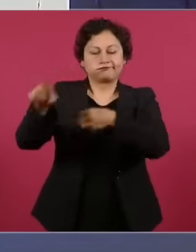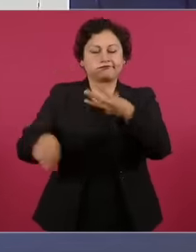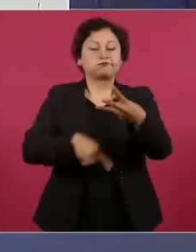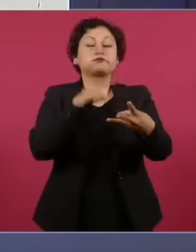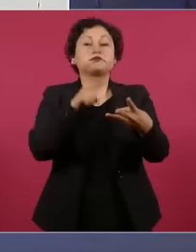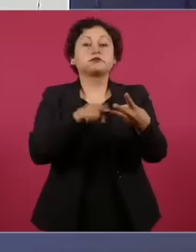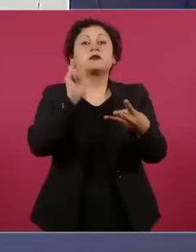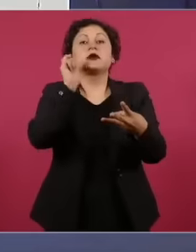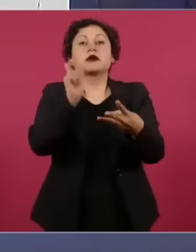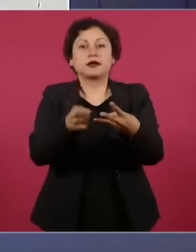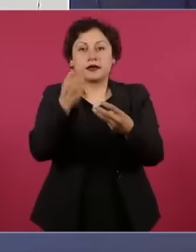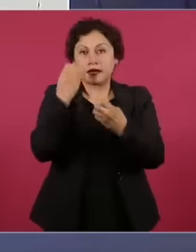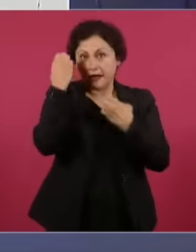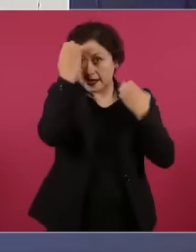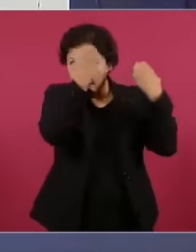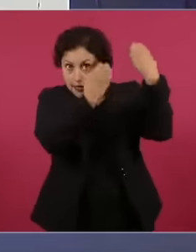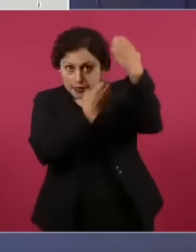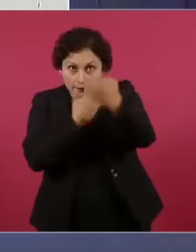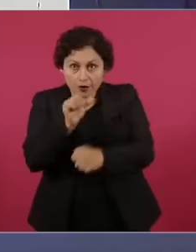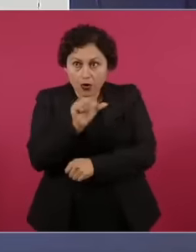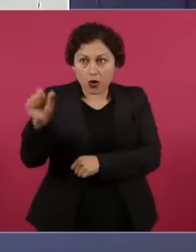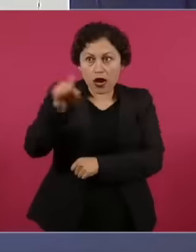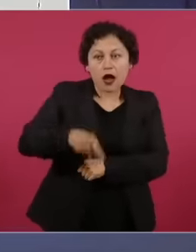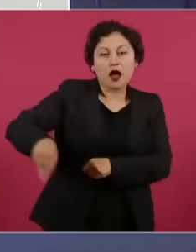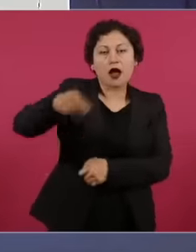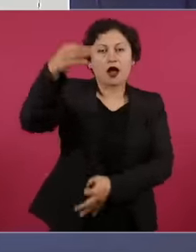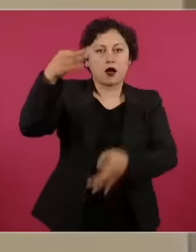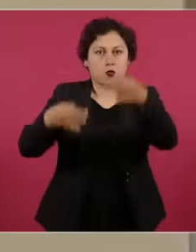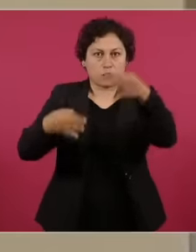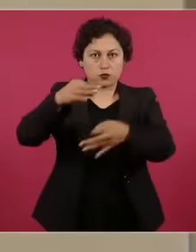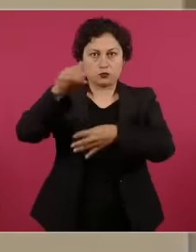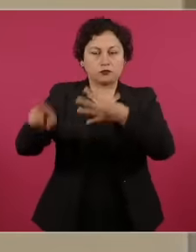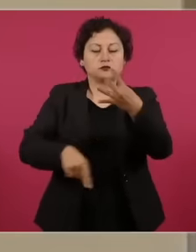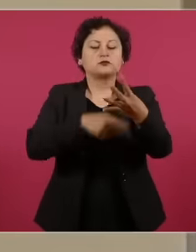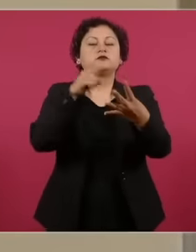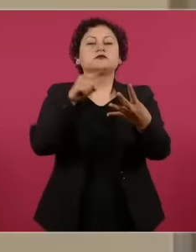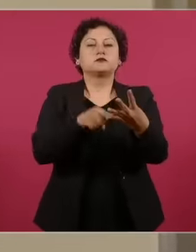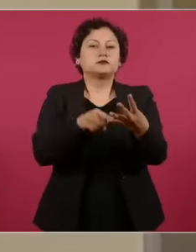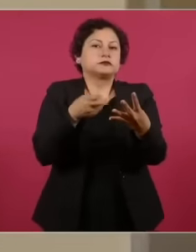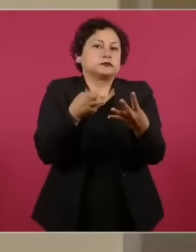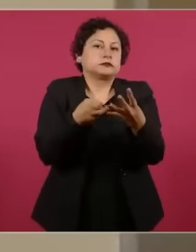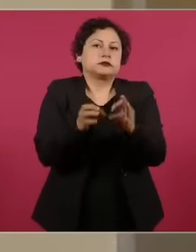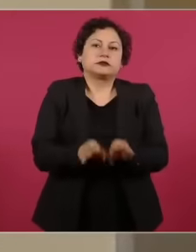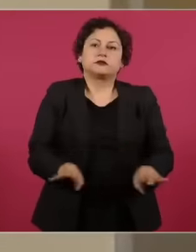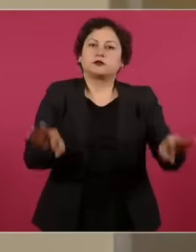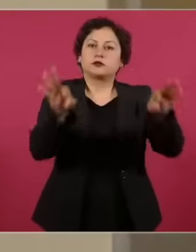of the performance of losz ades and number four everything that has to do with austerity and